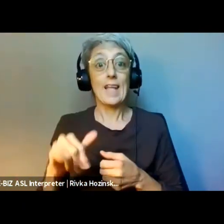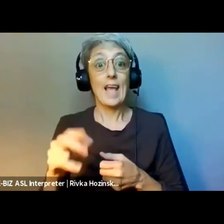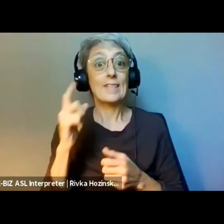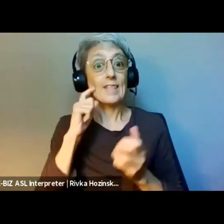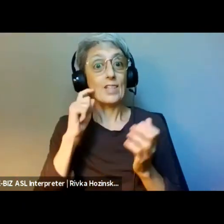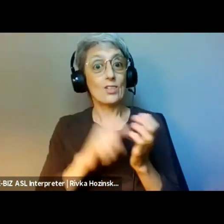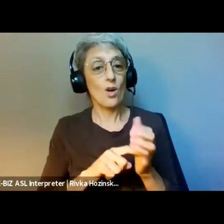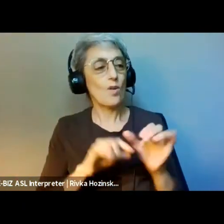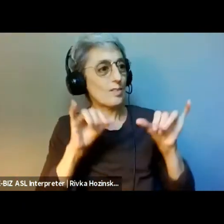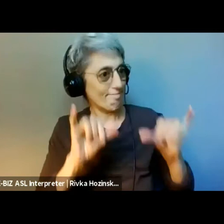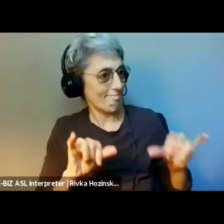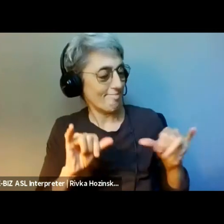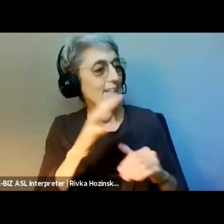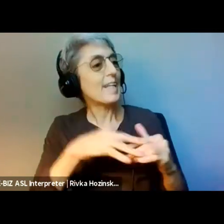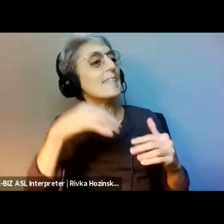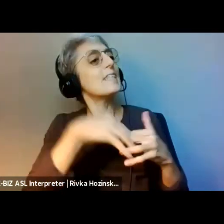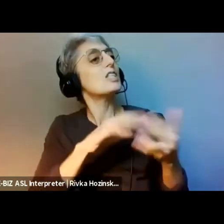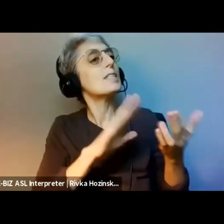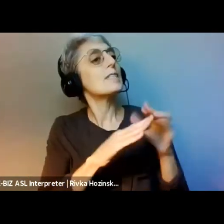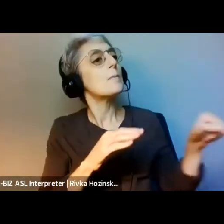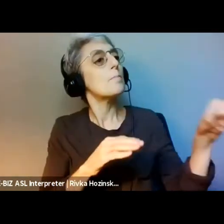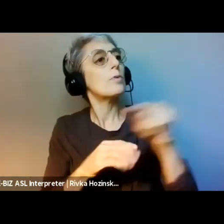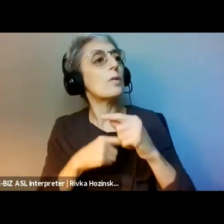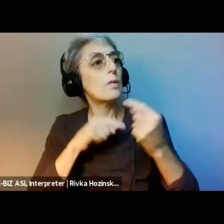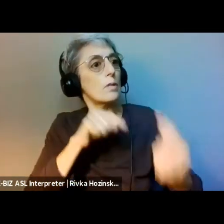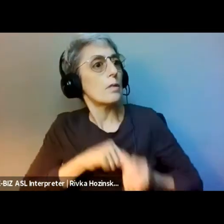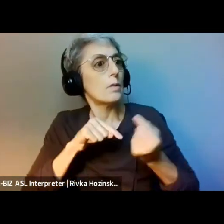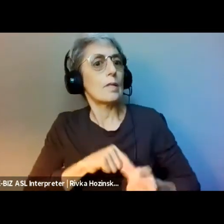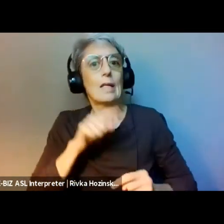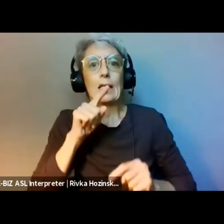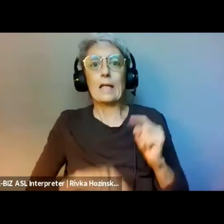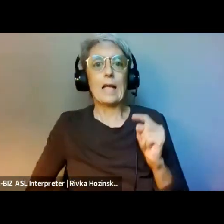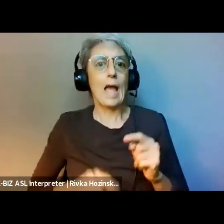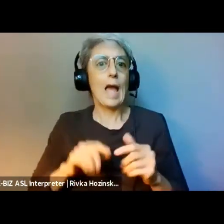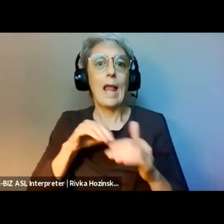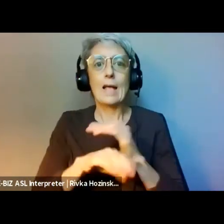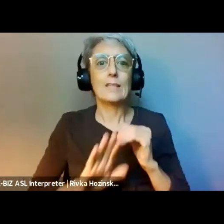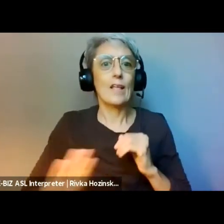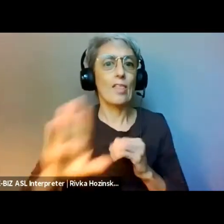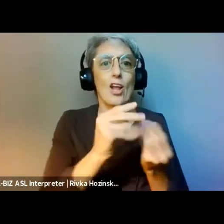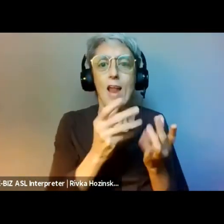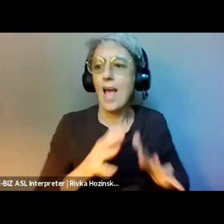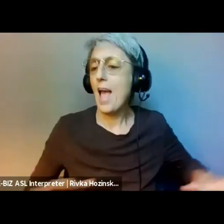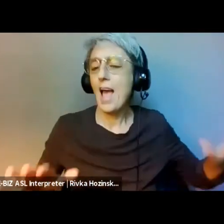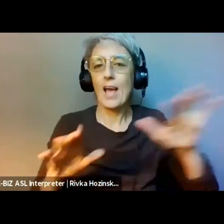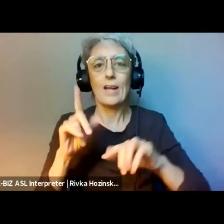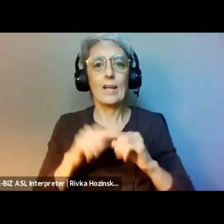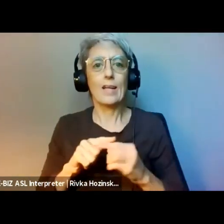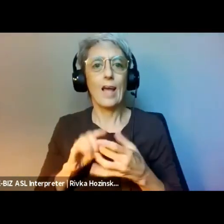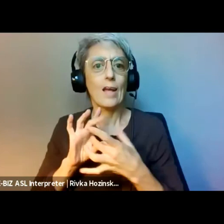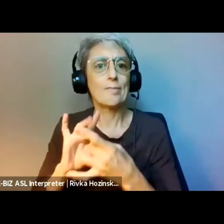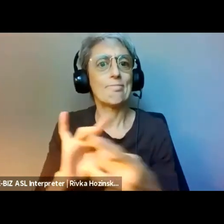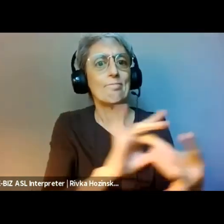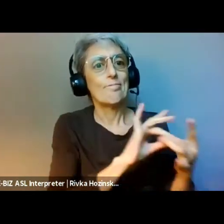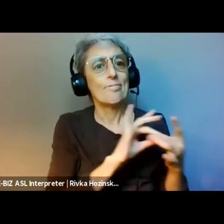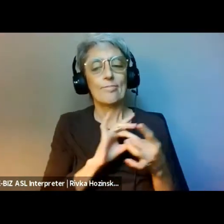As our colleague Aaron Tanaka of the Center for Economic Democracy says, "The reparations principle begins with directing us